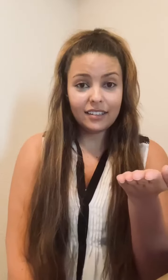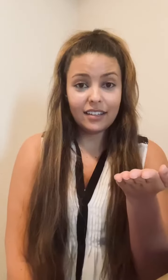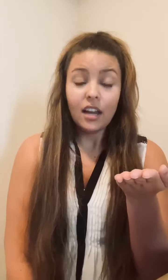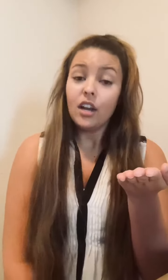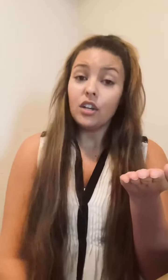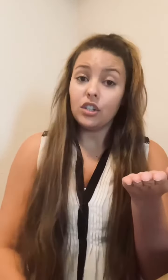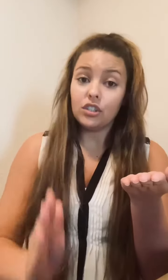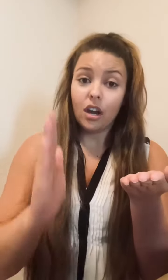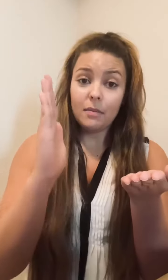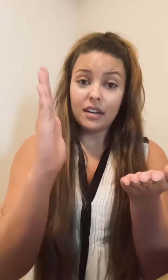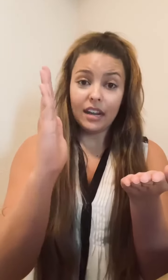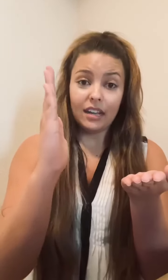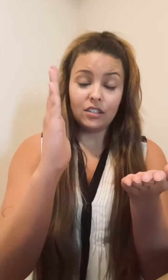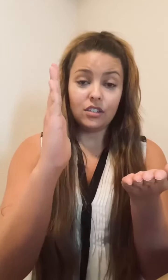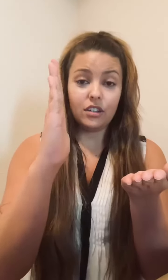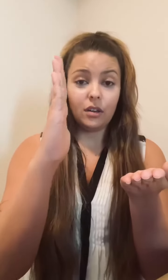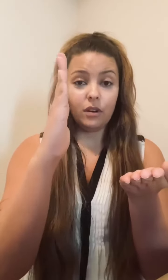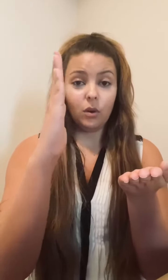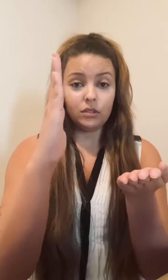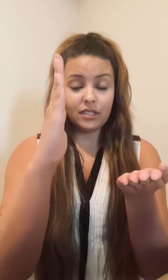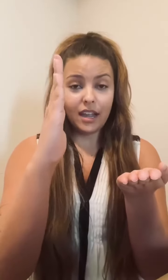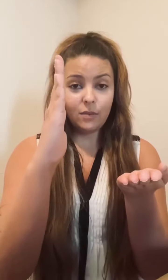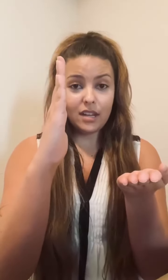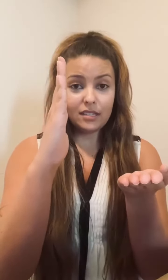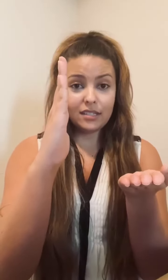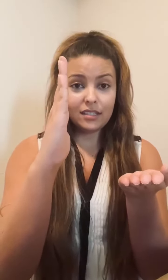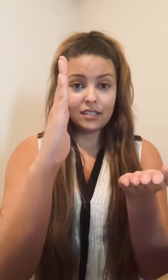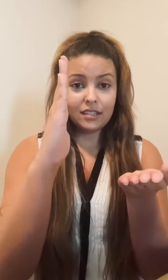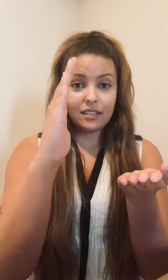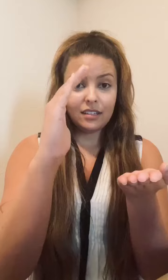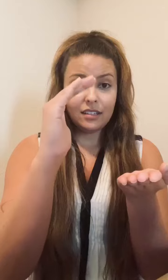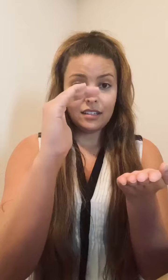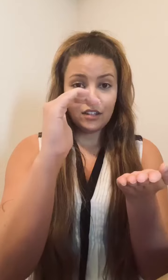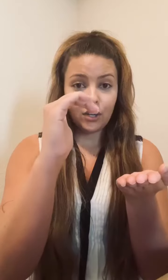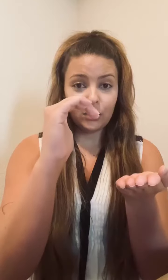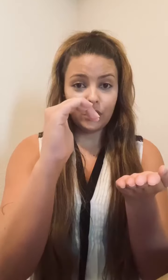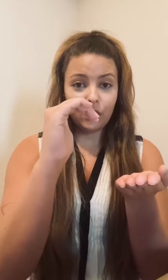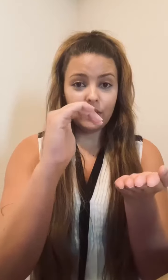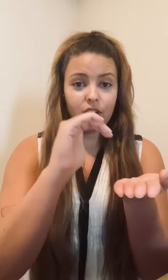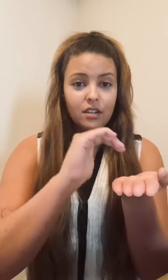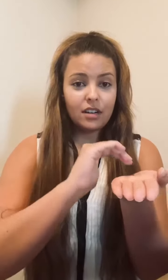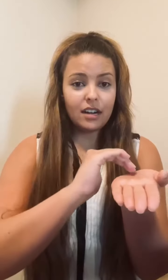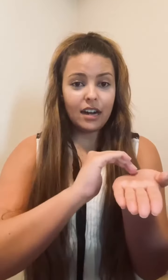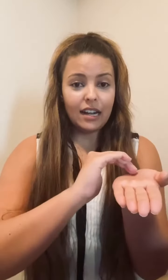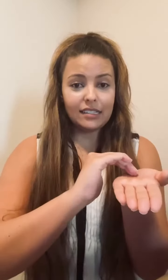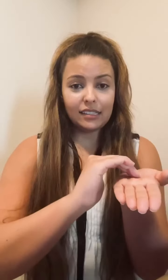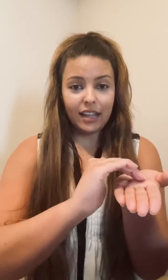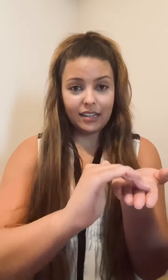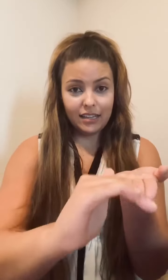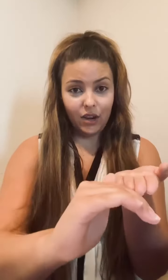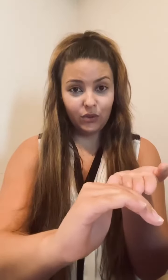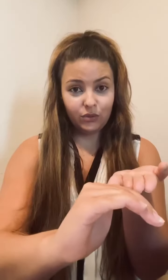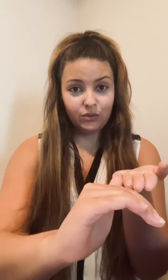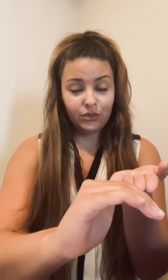Your dominant hand: you're going to want to hold it sideways, curl it over, and slide it down.